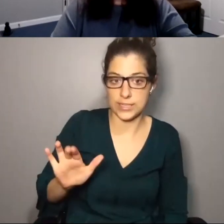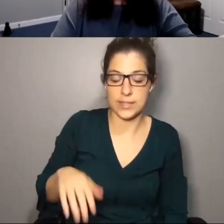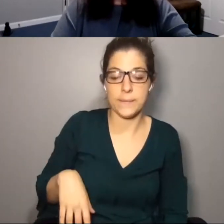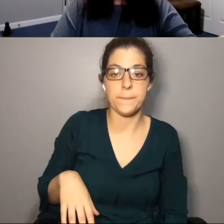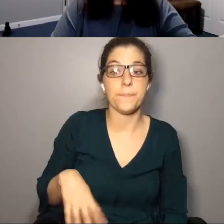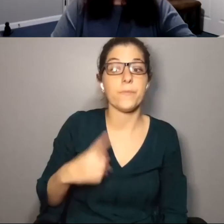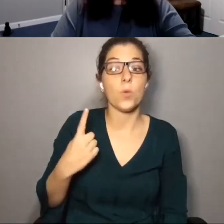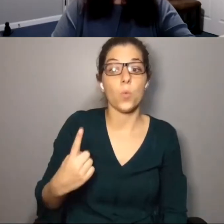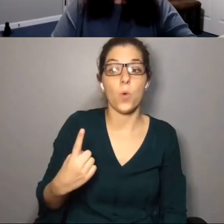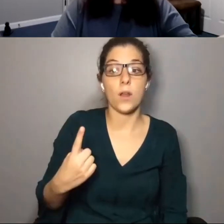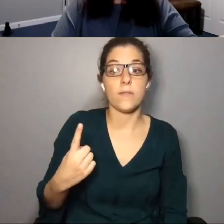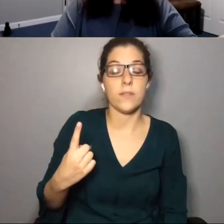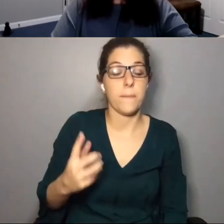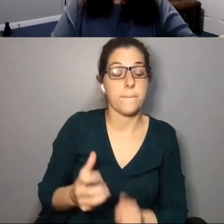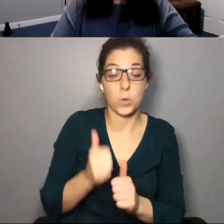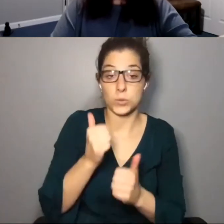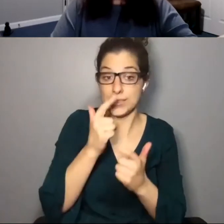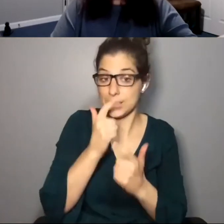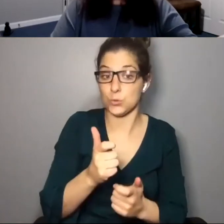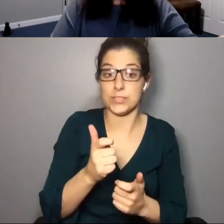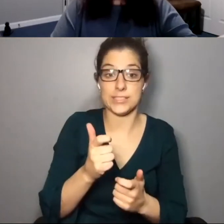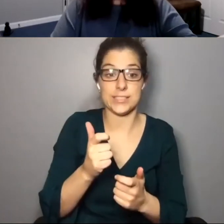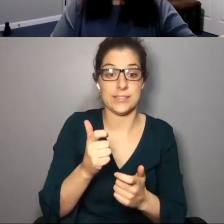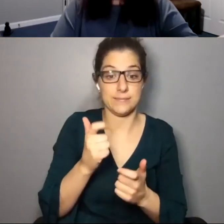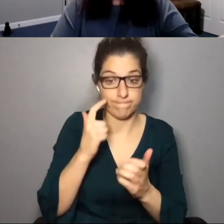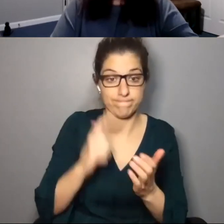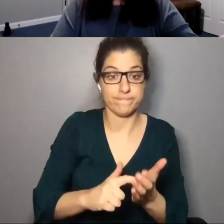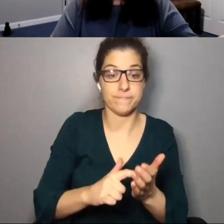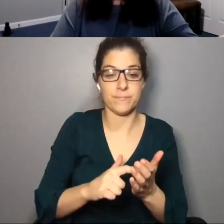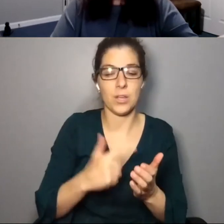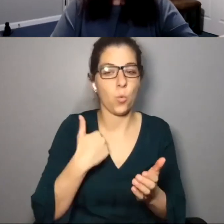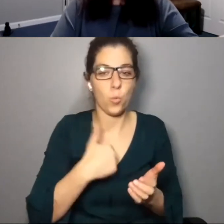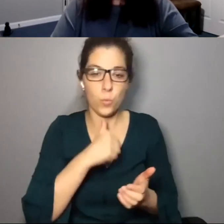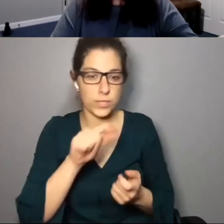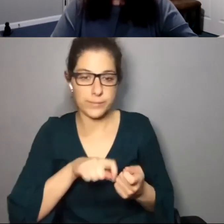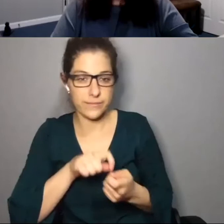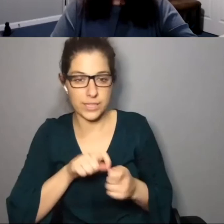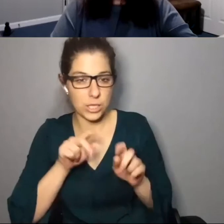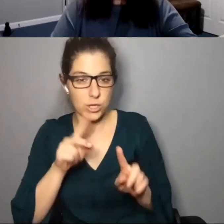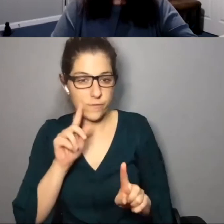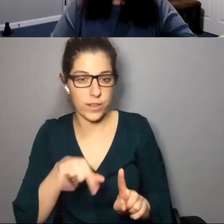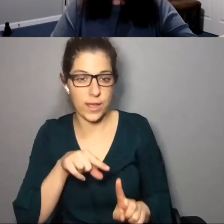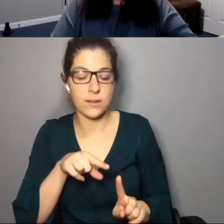New York City. And one of the most interesting finds that we had that we weren't even specifically looking for was